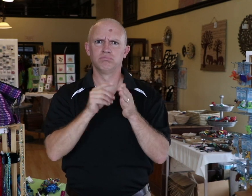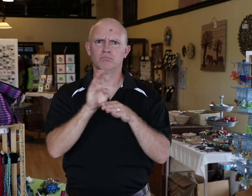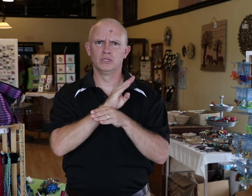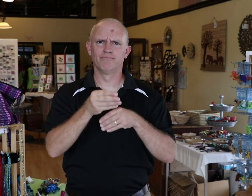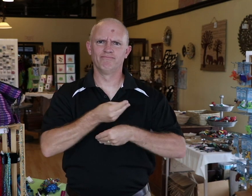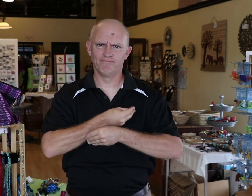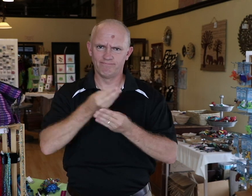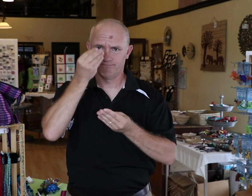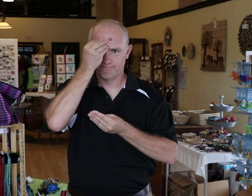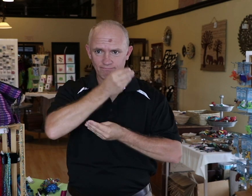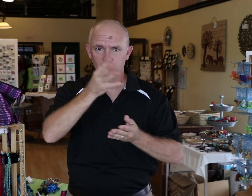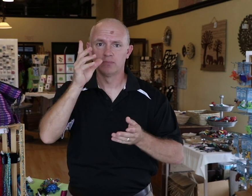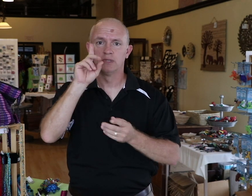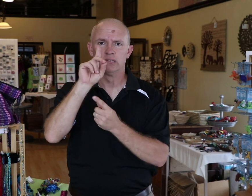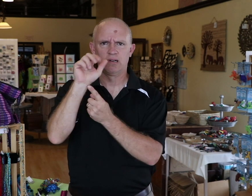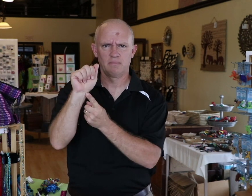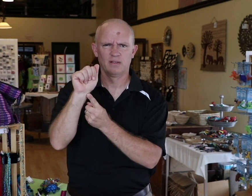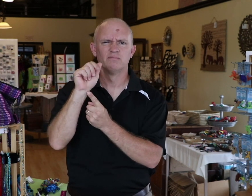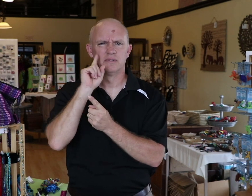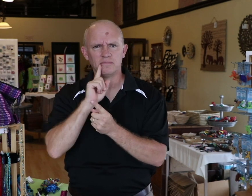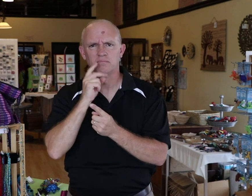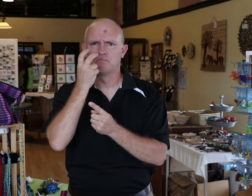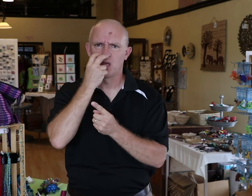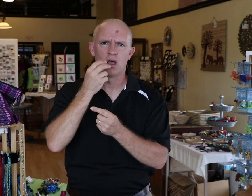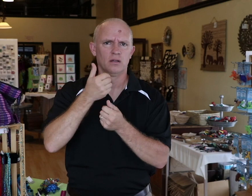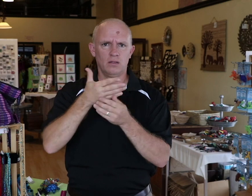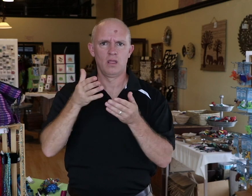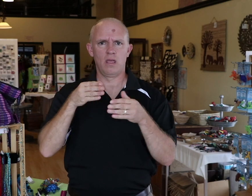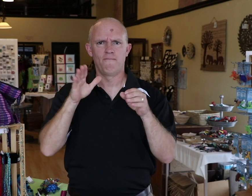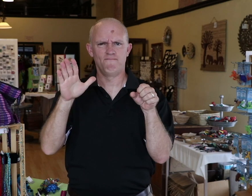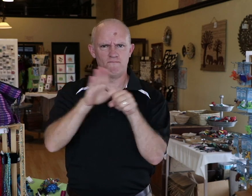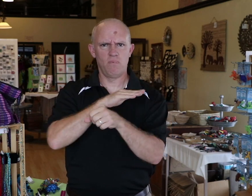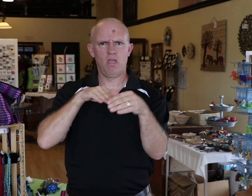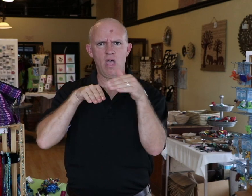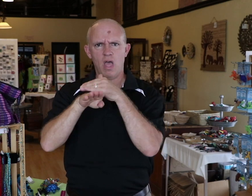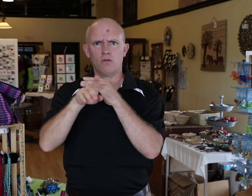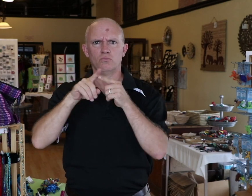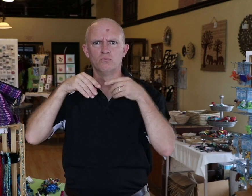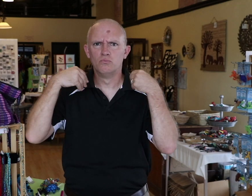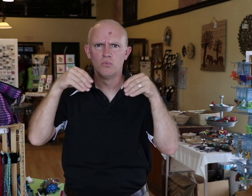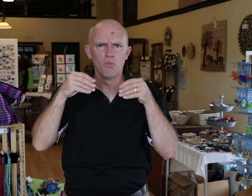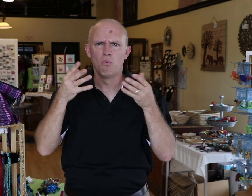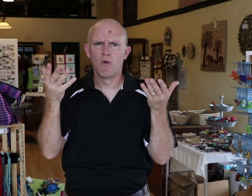and that includes any disability blind or deaf or any other kind of